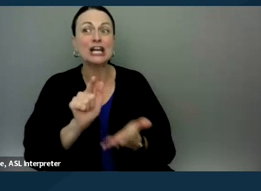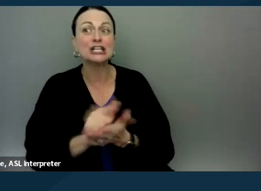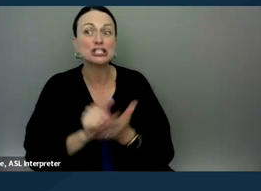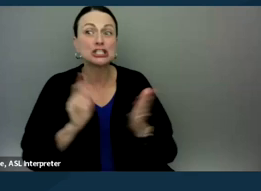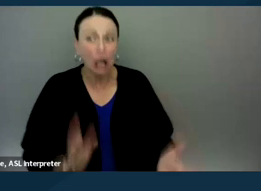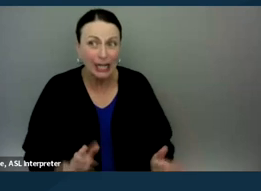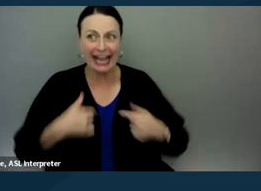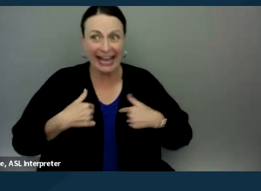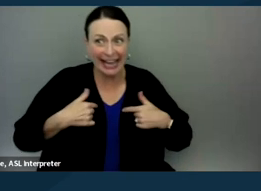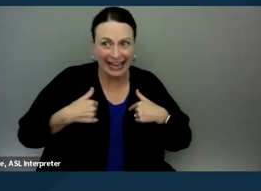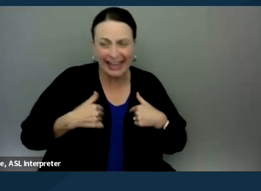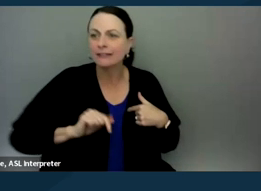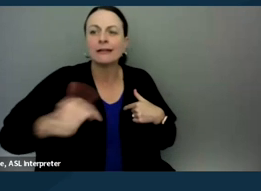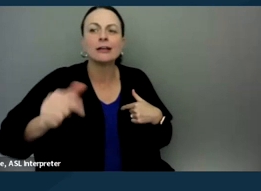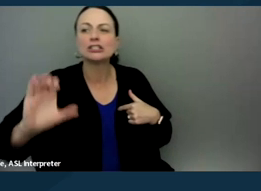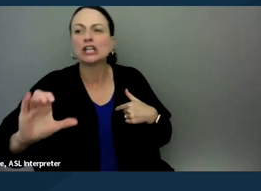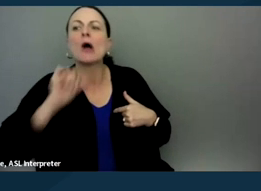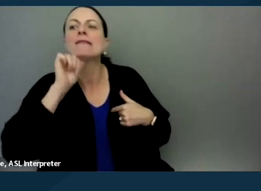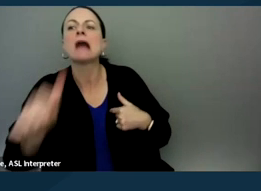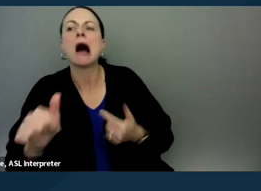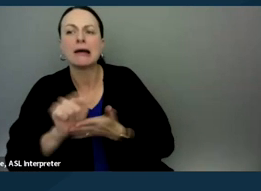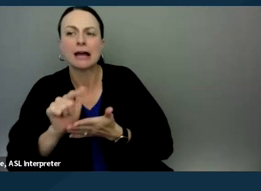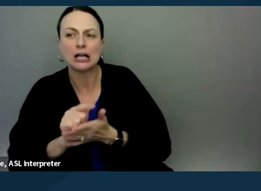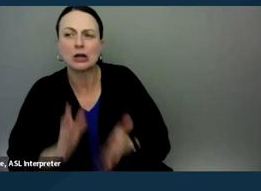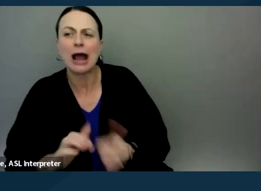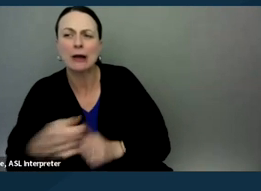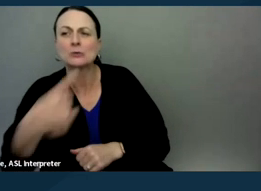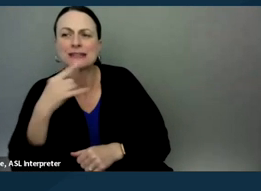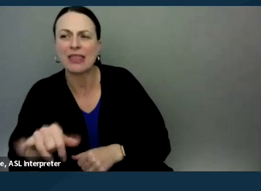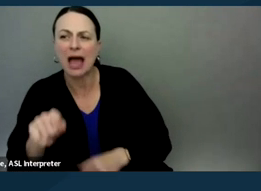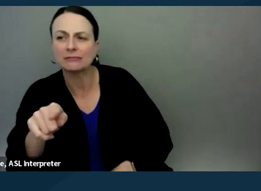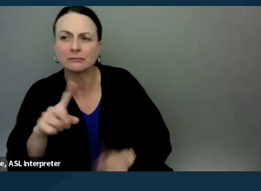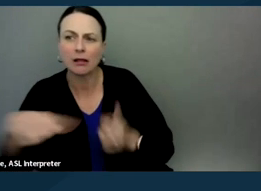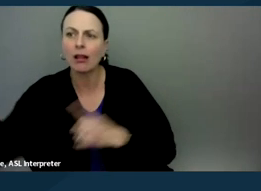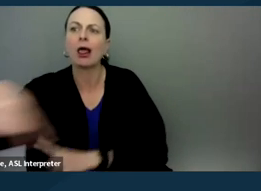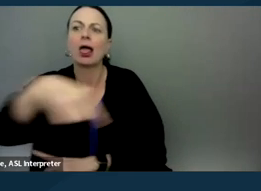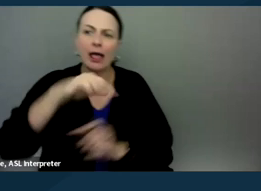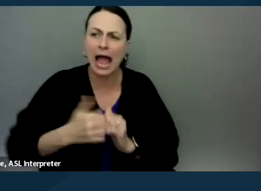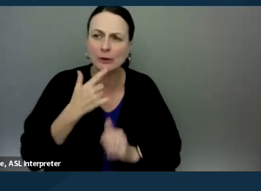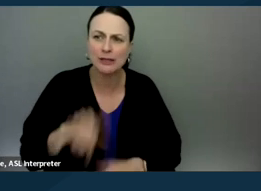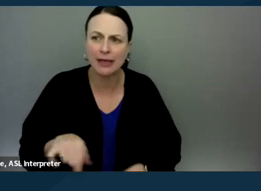to give the way more eloquent way in which she has to go about providing that information.